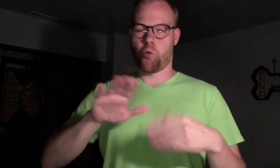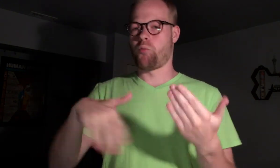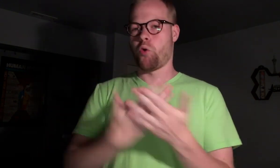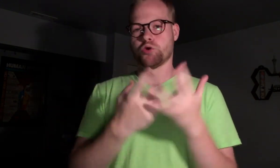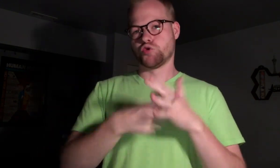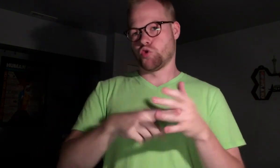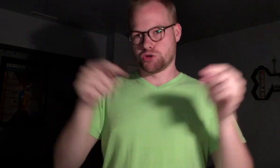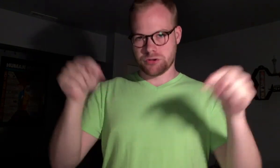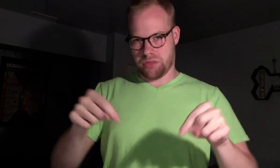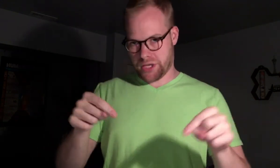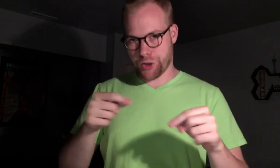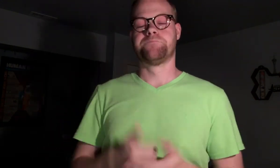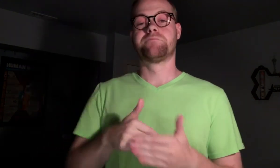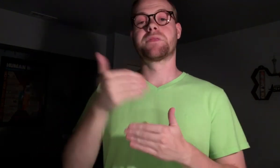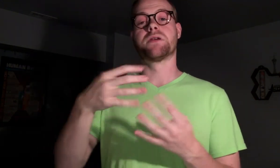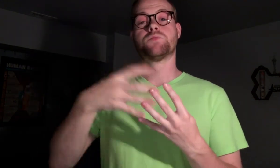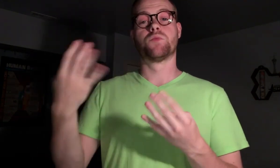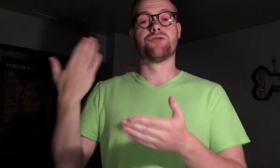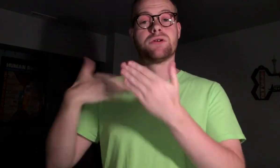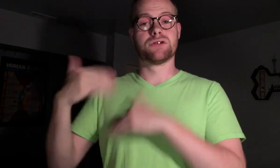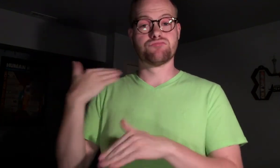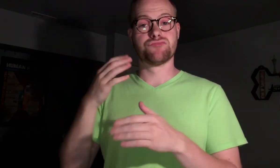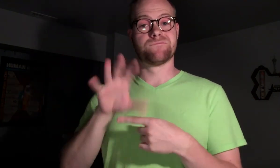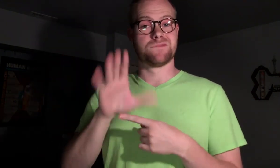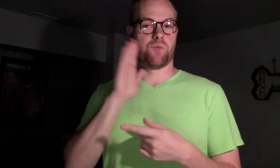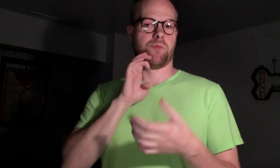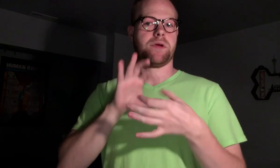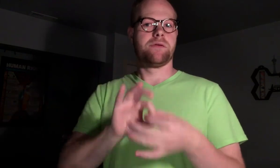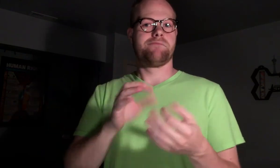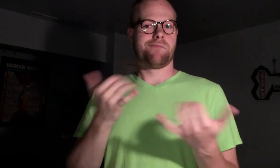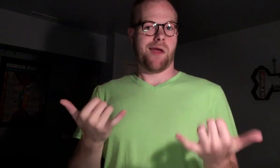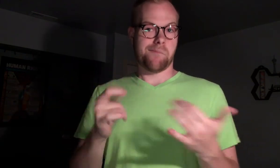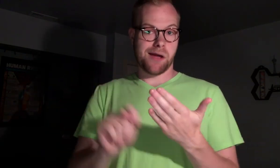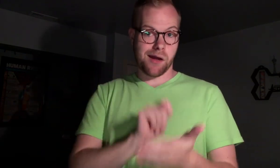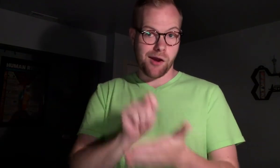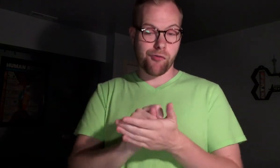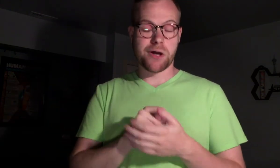All the sources are in there. The next QH video will be of the Common Era.